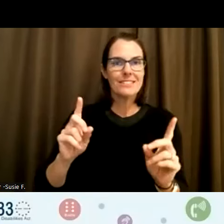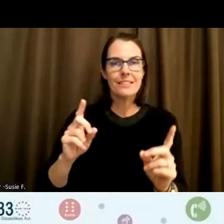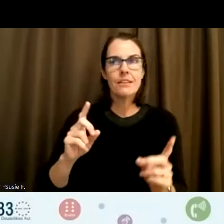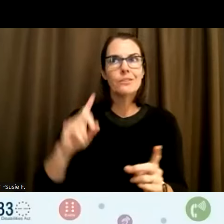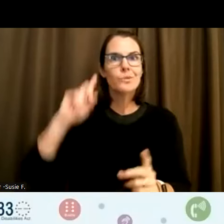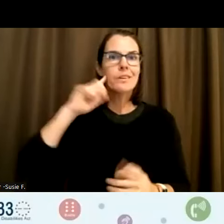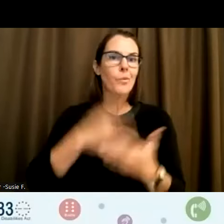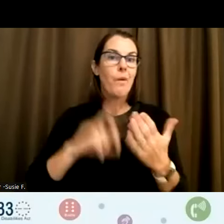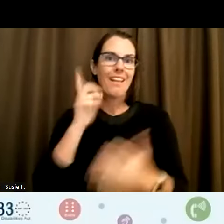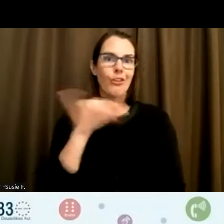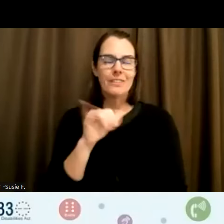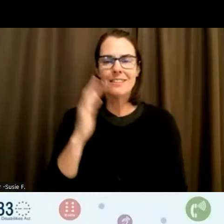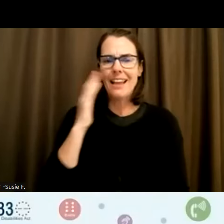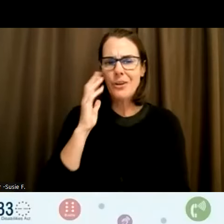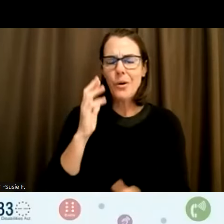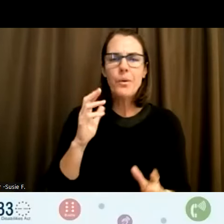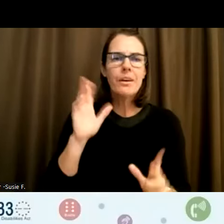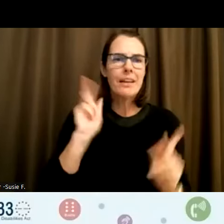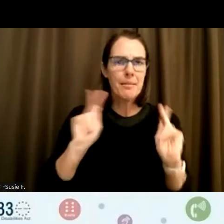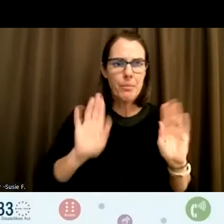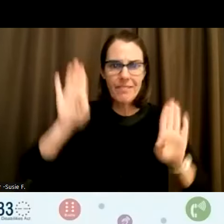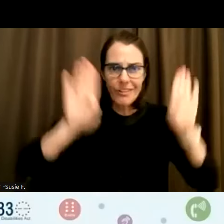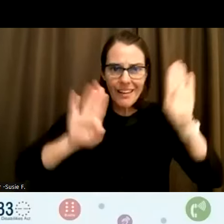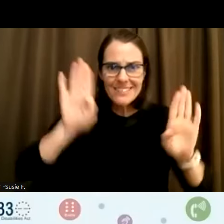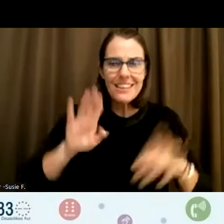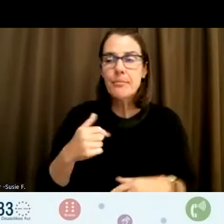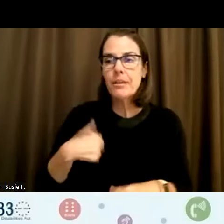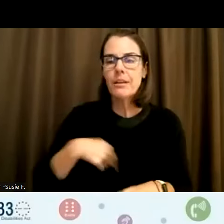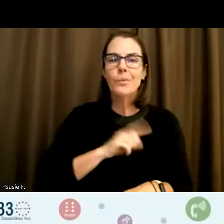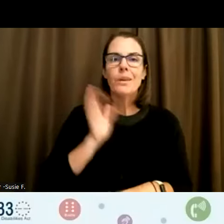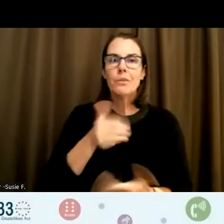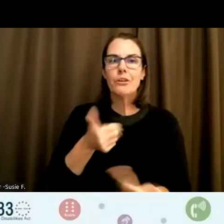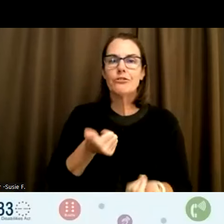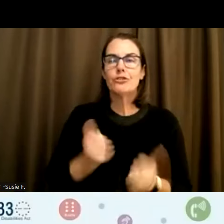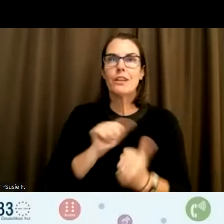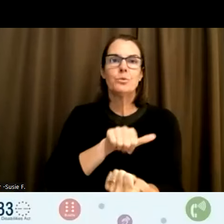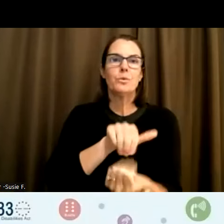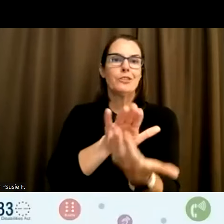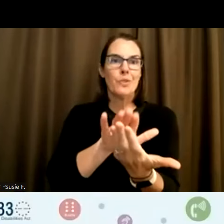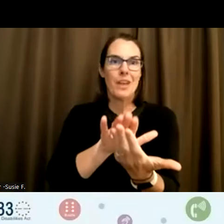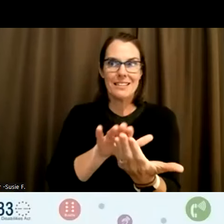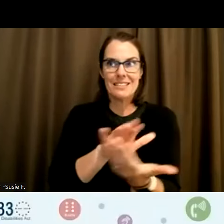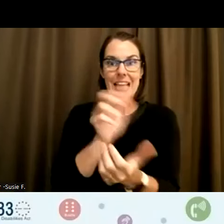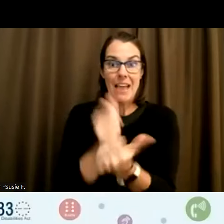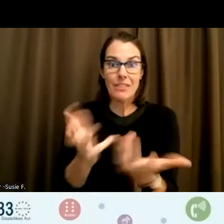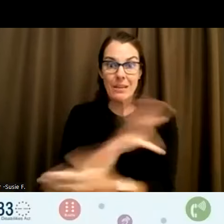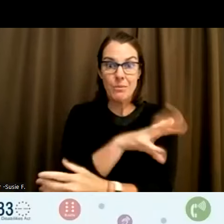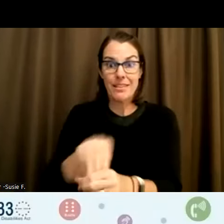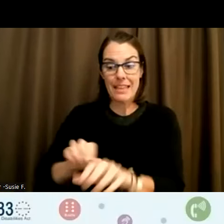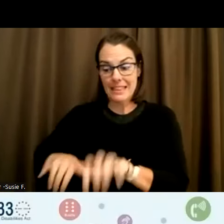I know that people have their hands. Up. We're going to try to address. We won't be able to address everything in chat. And but if people put their hands up,